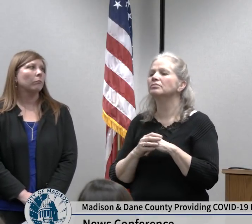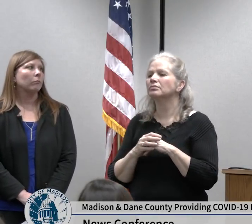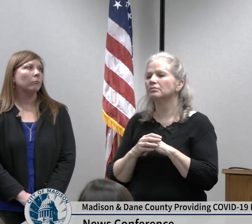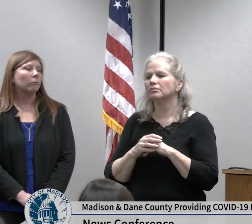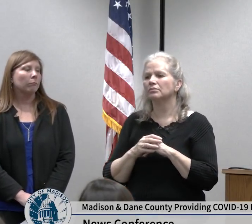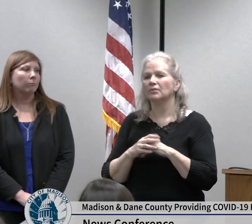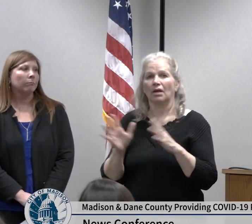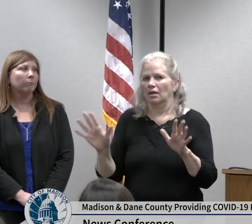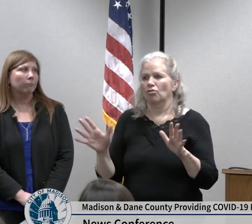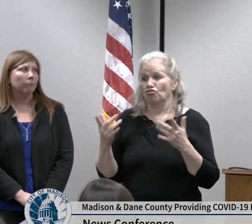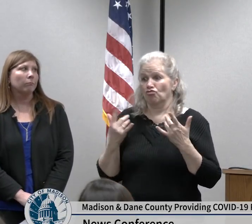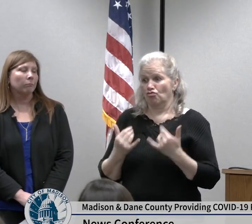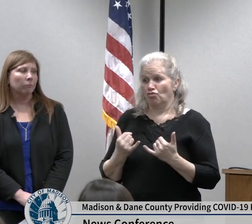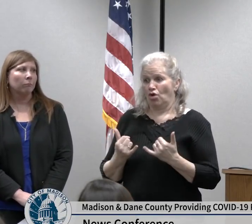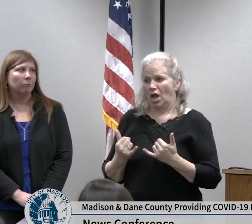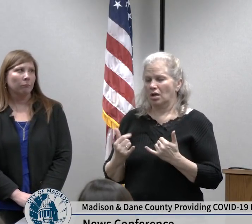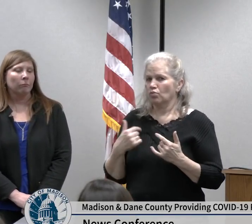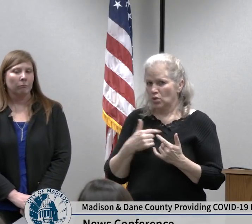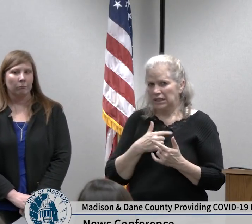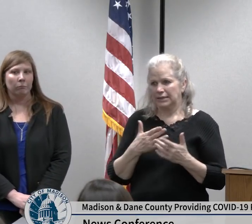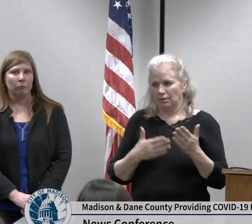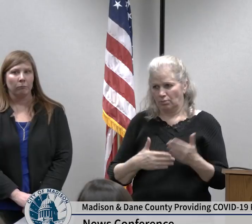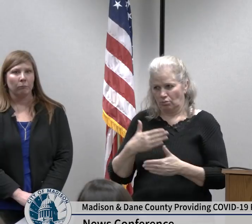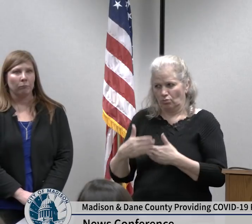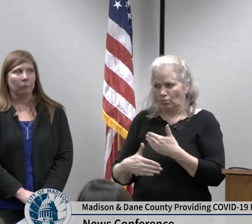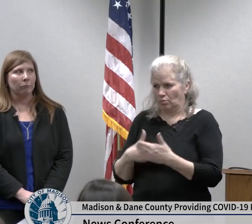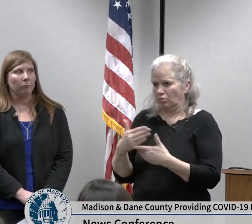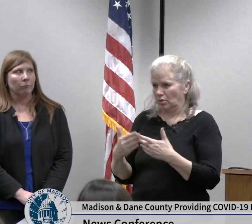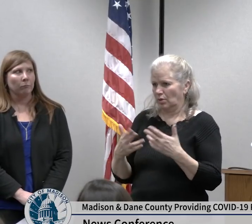time to prepare and that's what we're all doing is to be as prepared as